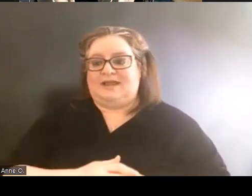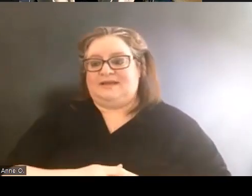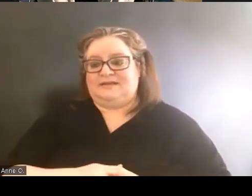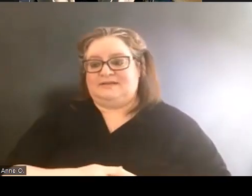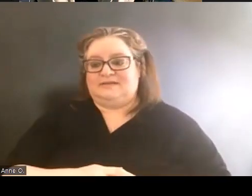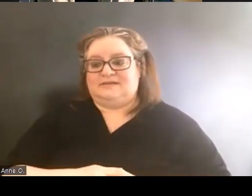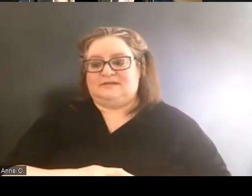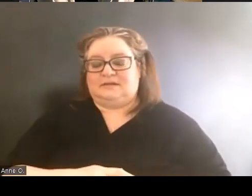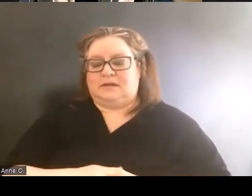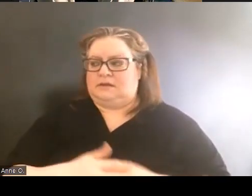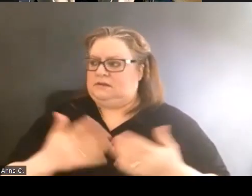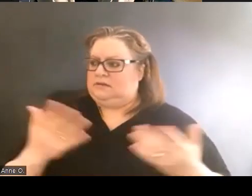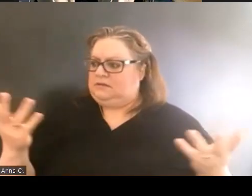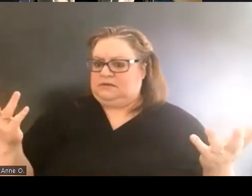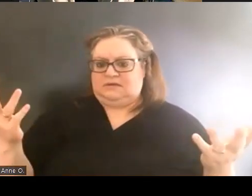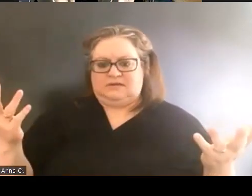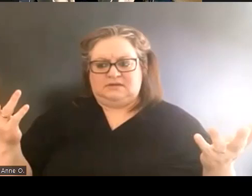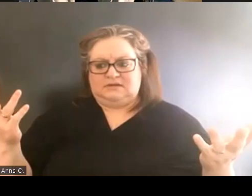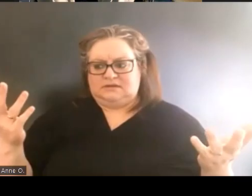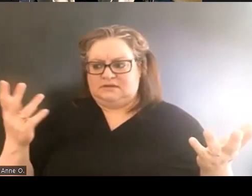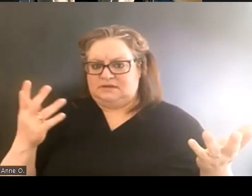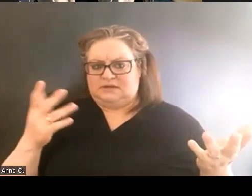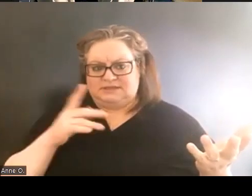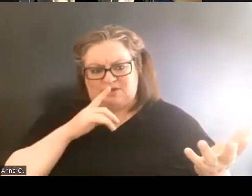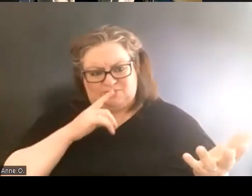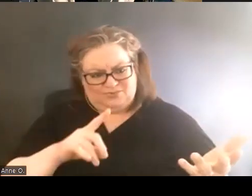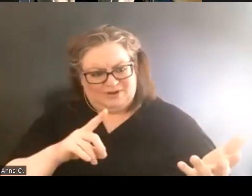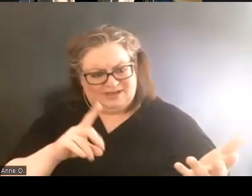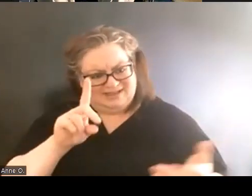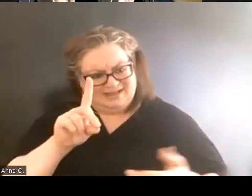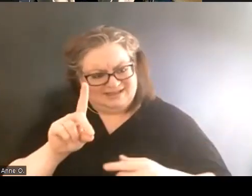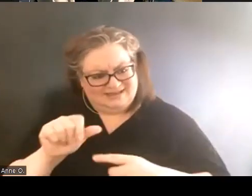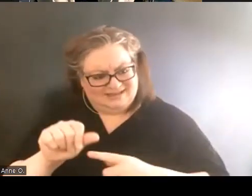well, is there really a disabled community?